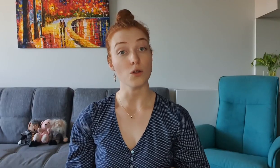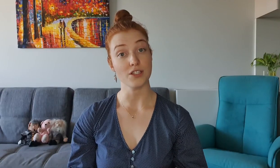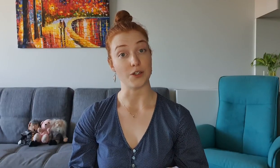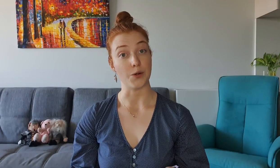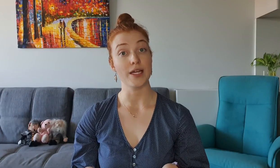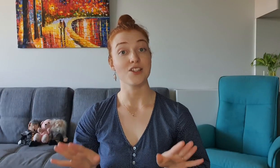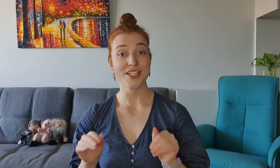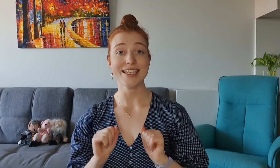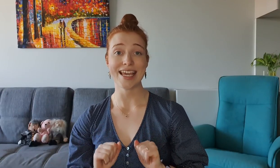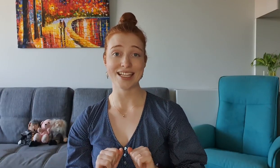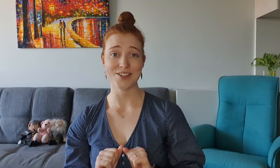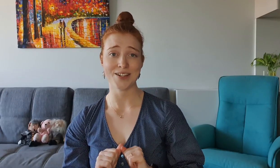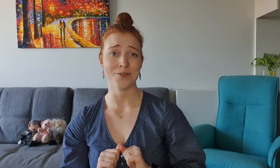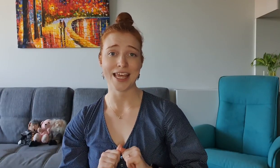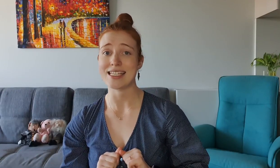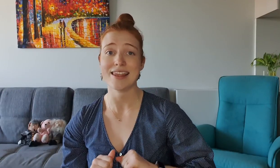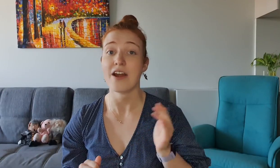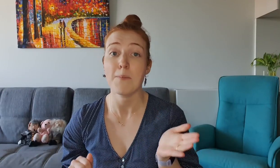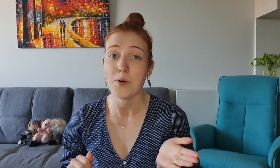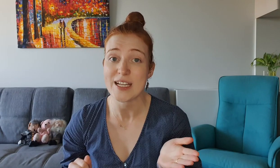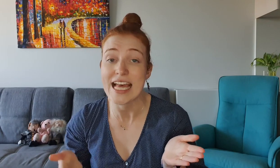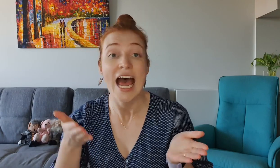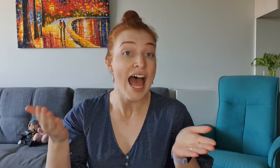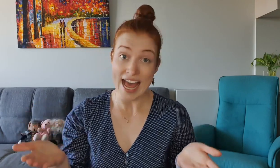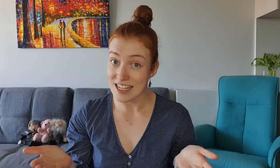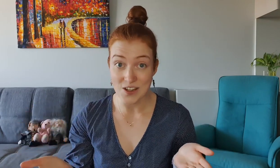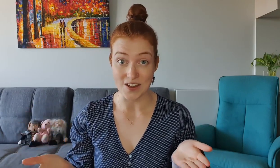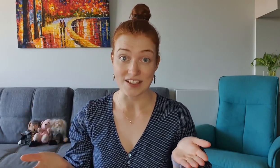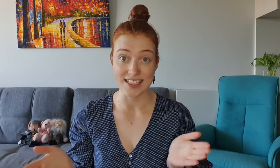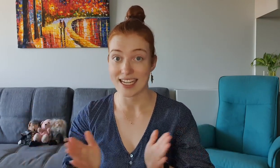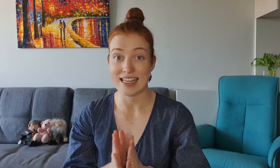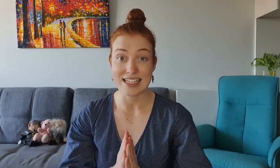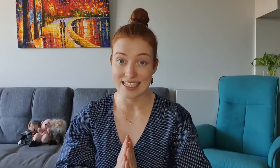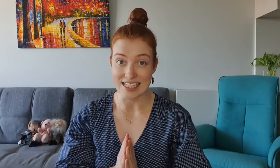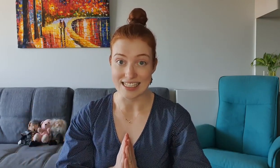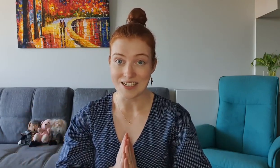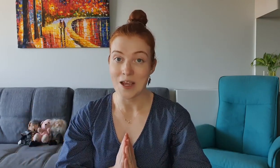Also, just in case you didn't realize that there are boys and girls in this season,